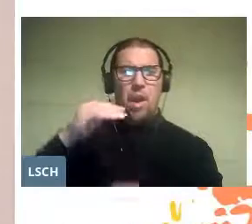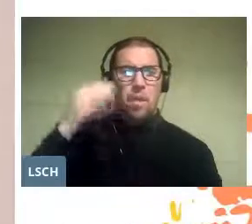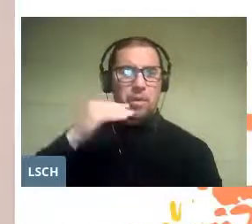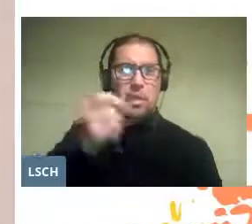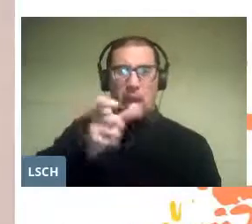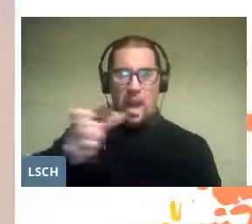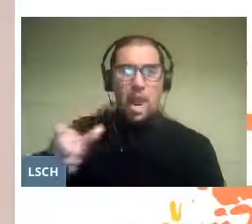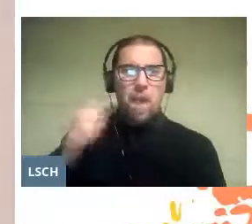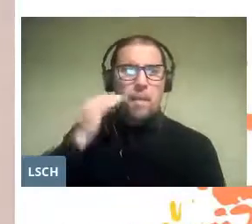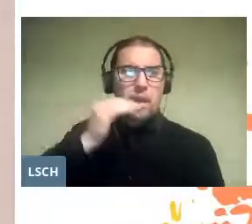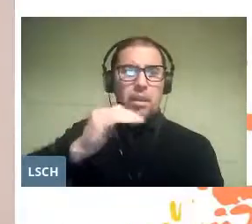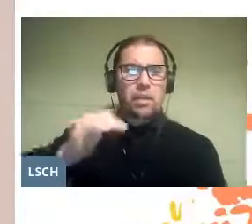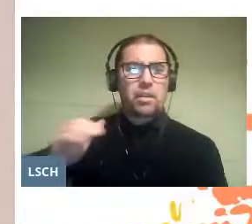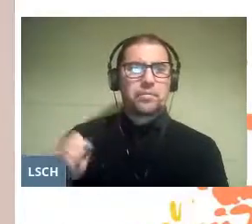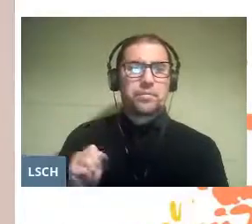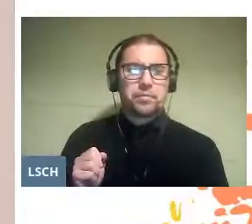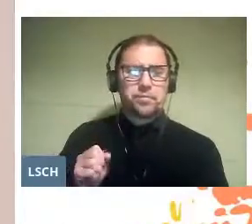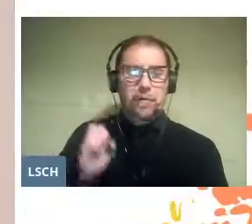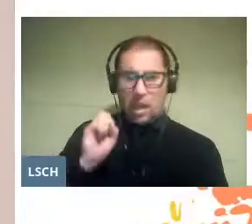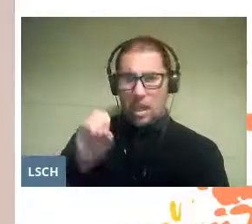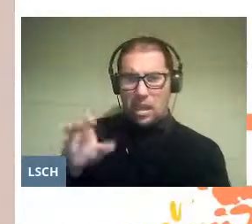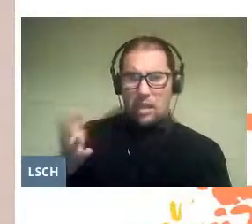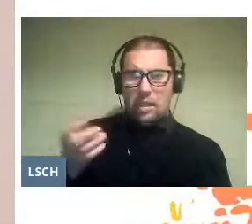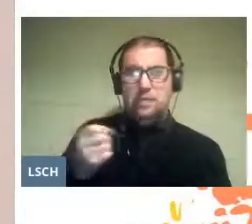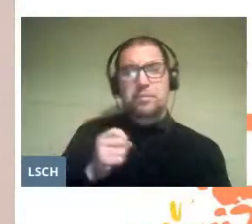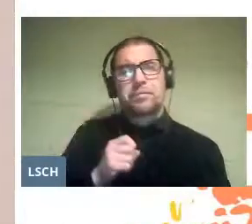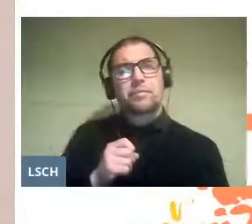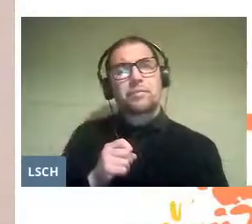in the formative process of children.